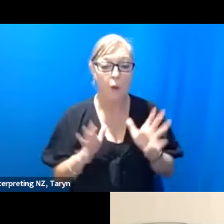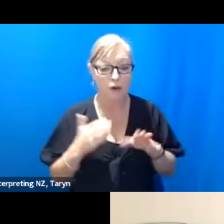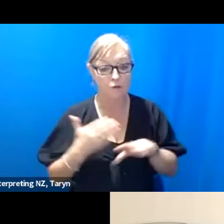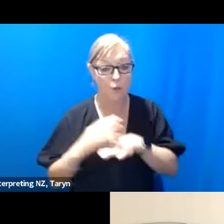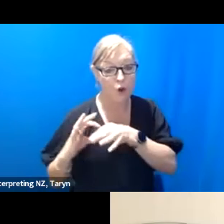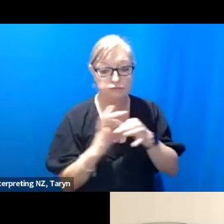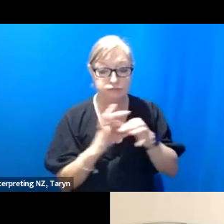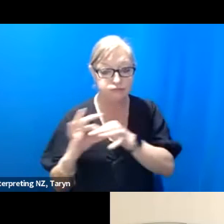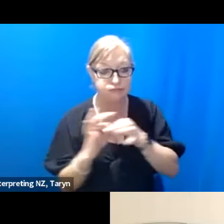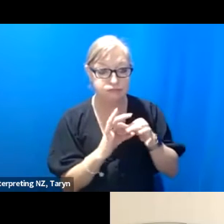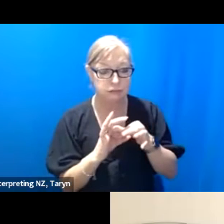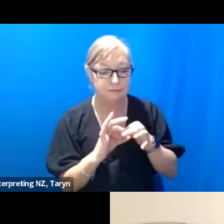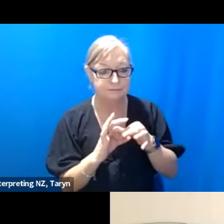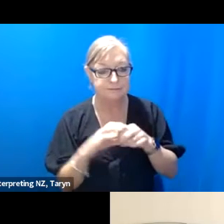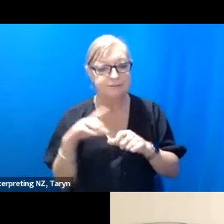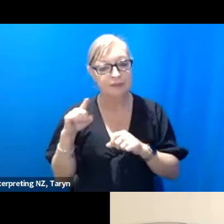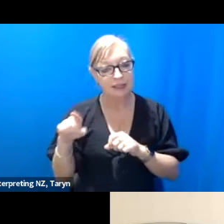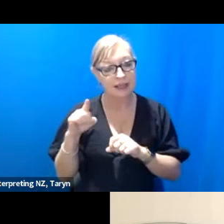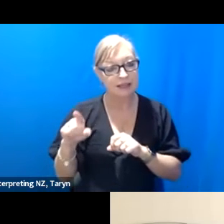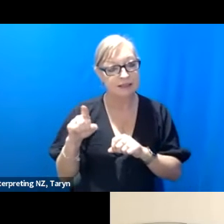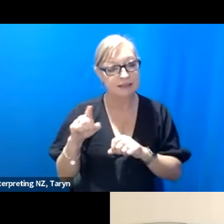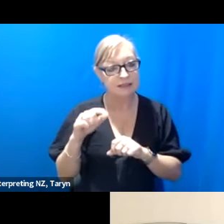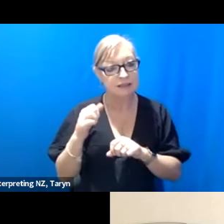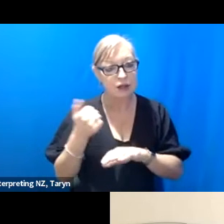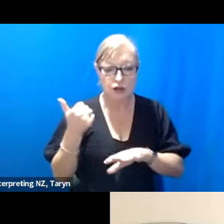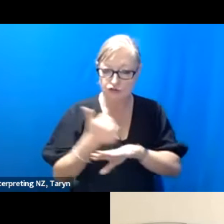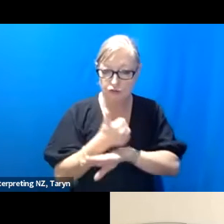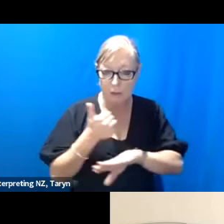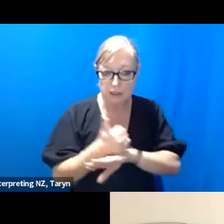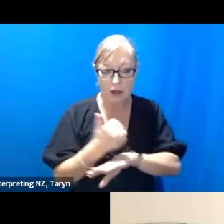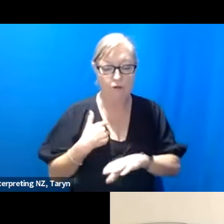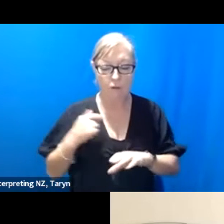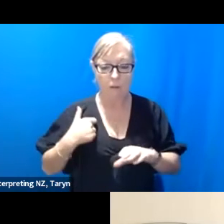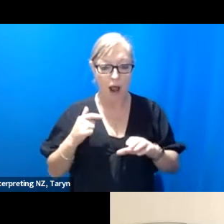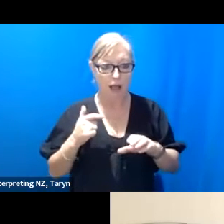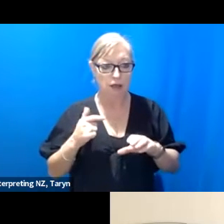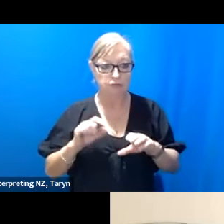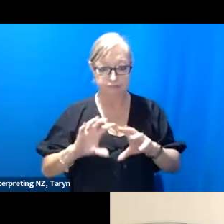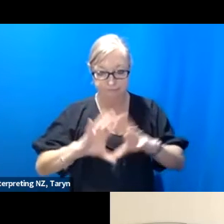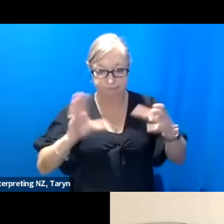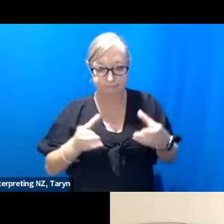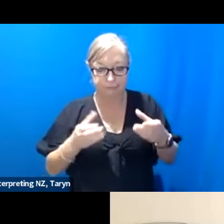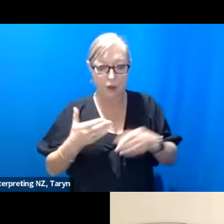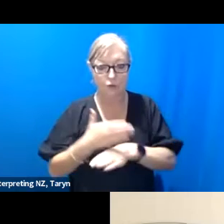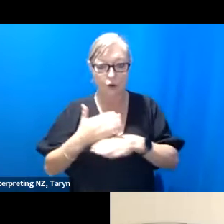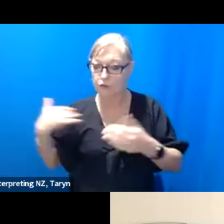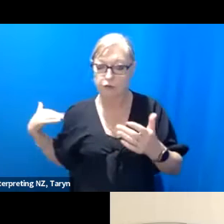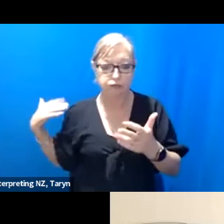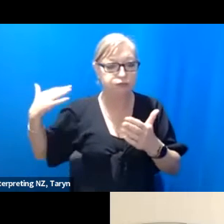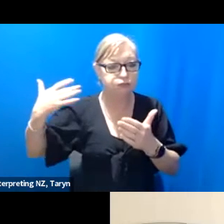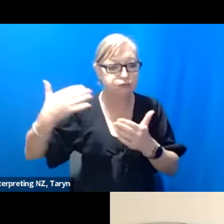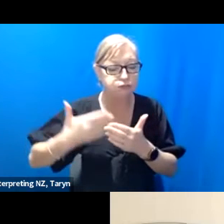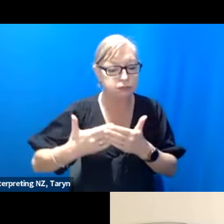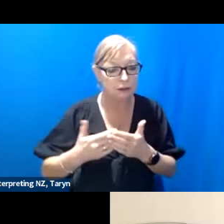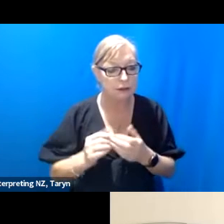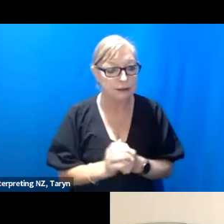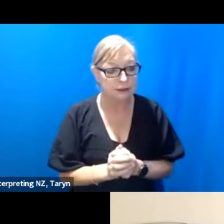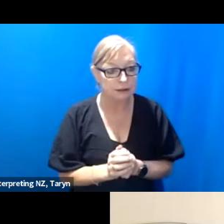is dramaturg for my body of work, for many, many years and so it's not just about a show that we're